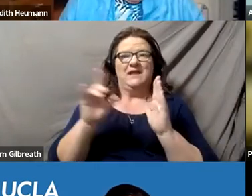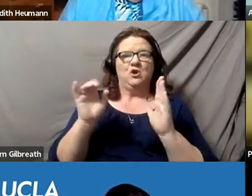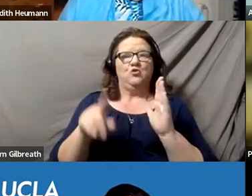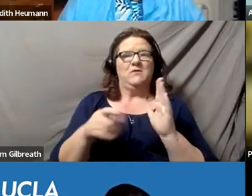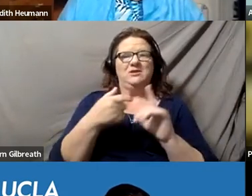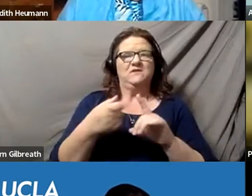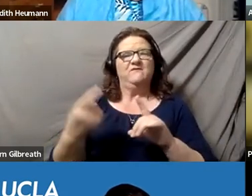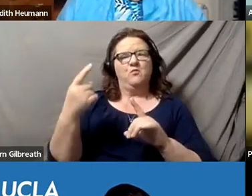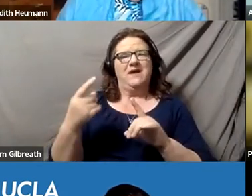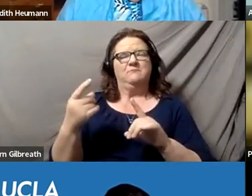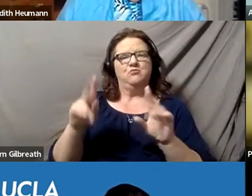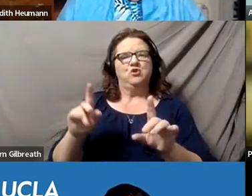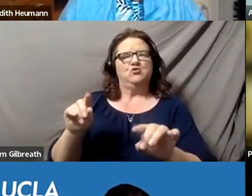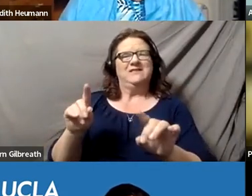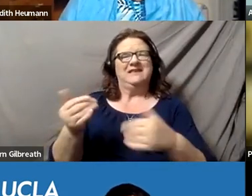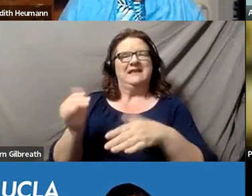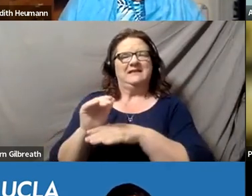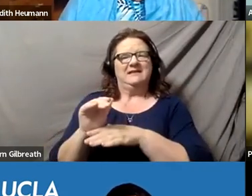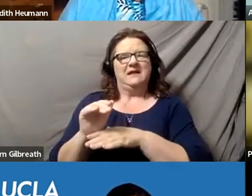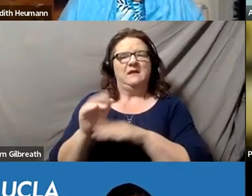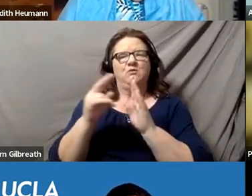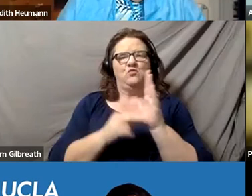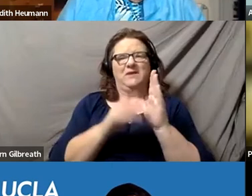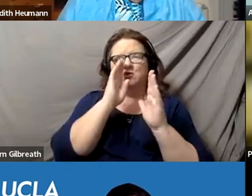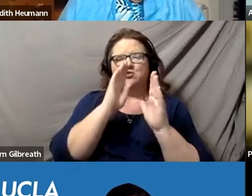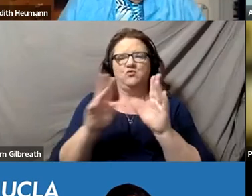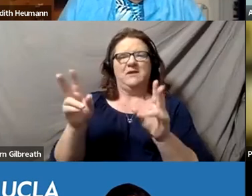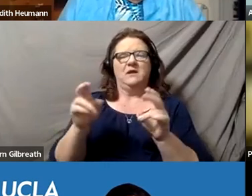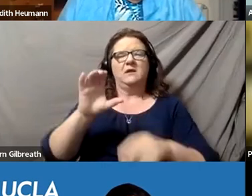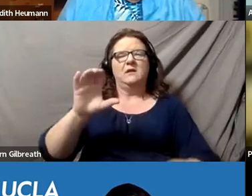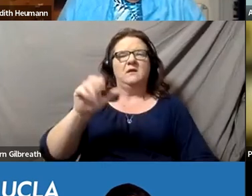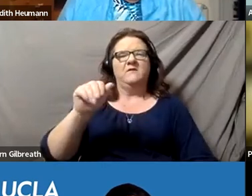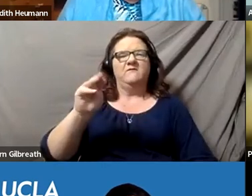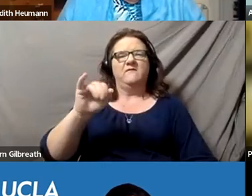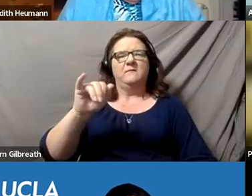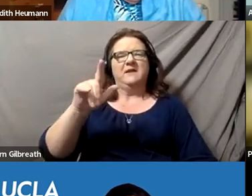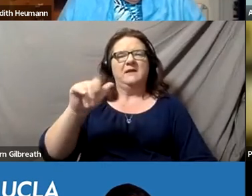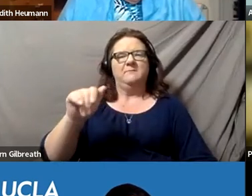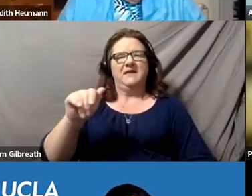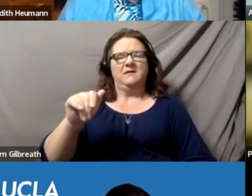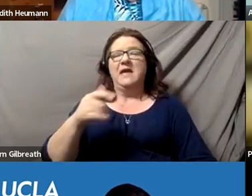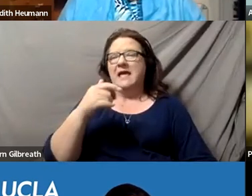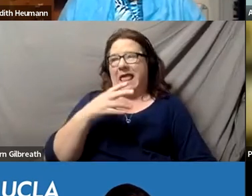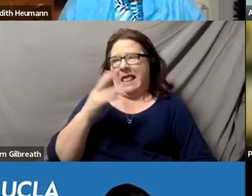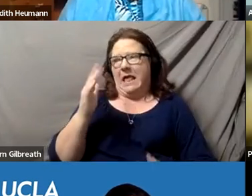one of the attendees tonight. I am going to read it directly. It's from Camilla Krause. Apologies if I said your name incorrectly.